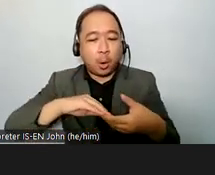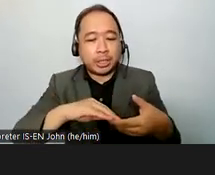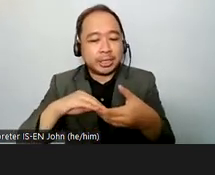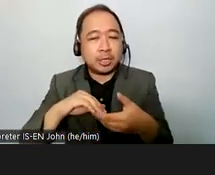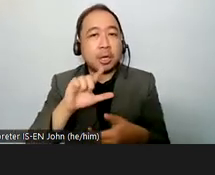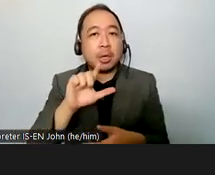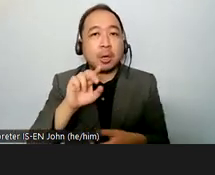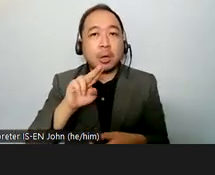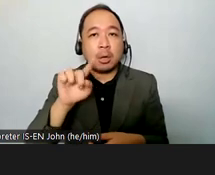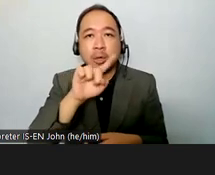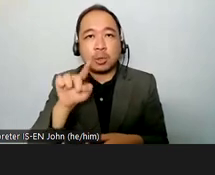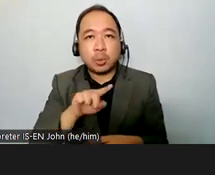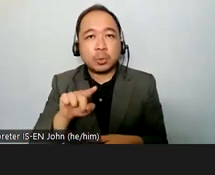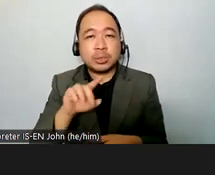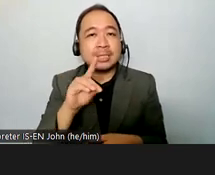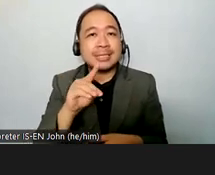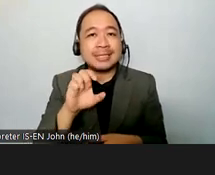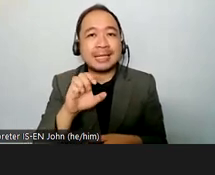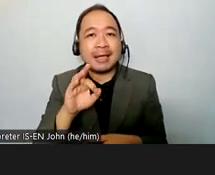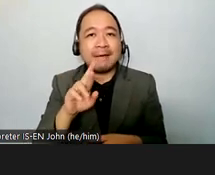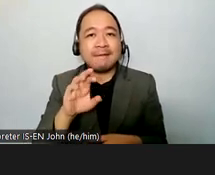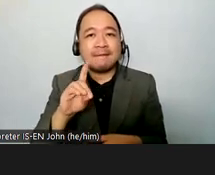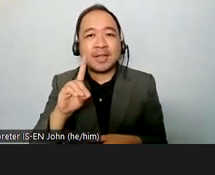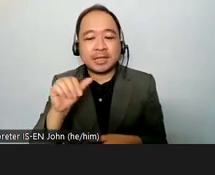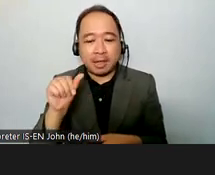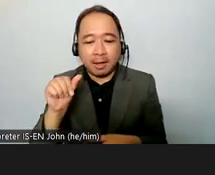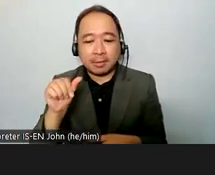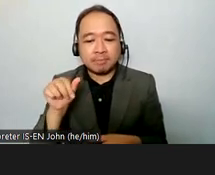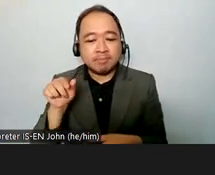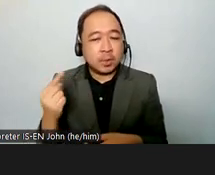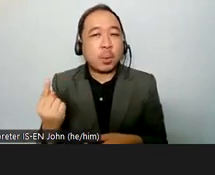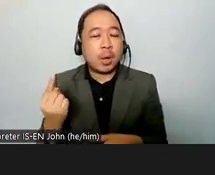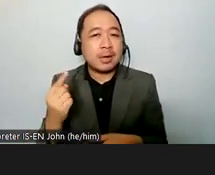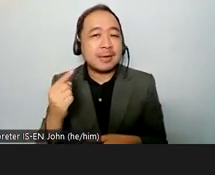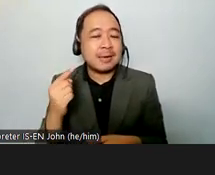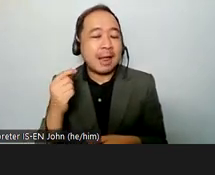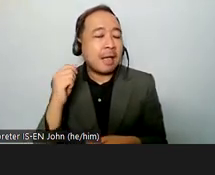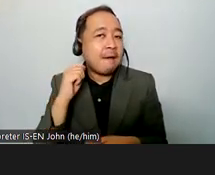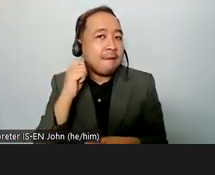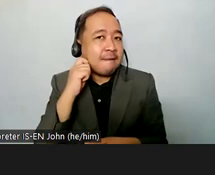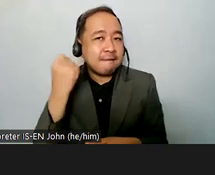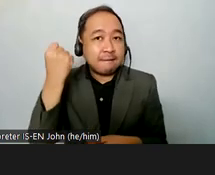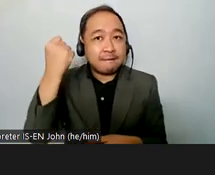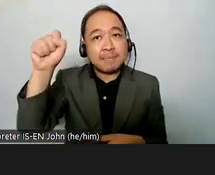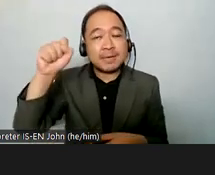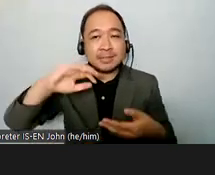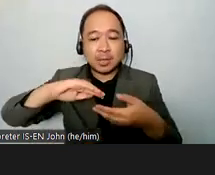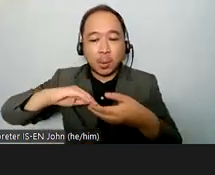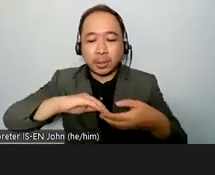and reconnect tadas since 20 2021 um she worked for the recognition of the rights of persons